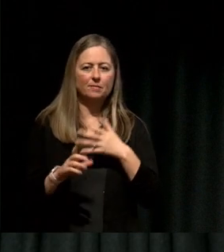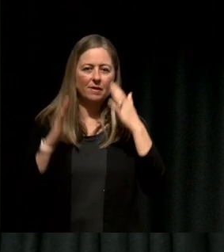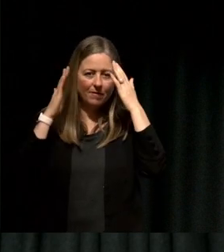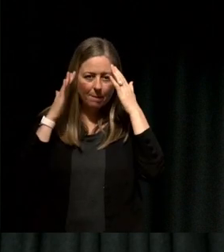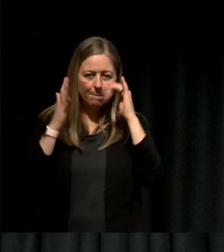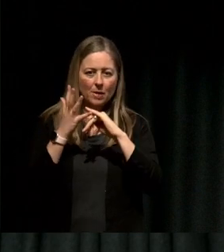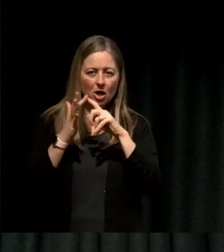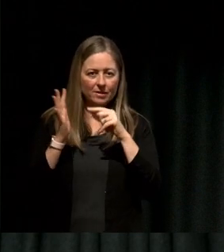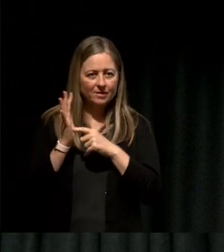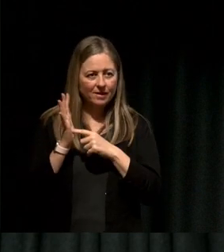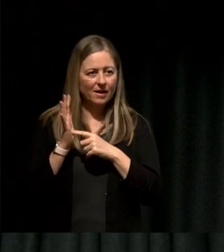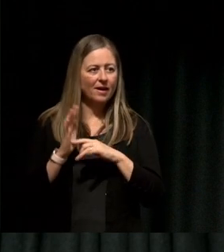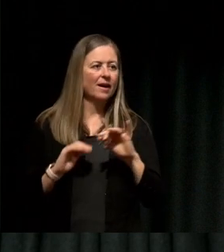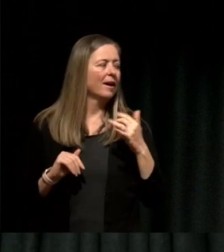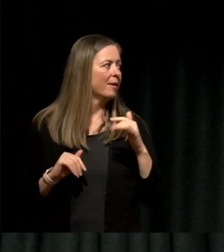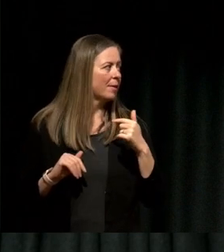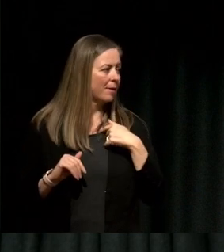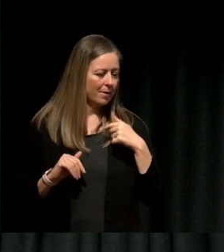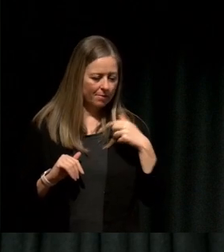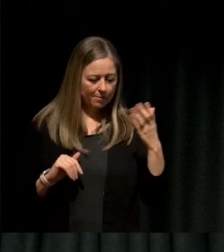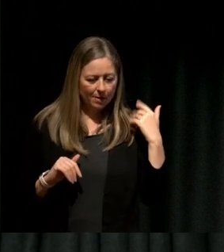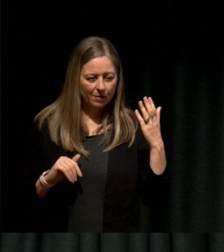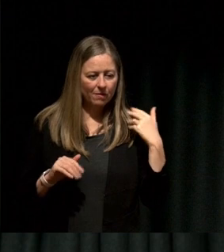So you might be in a particular space like kind of what I was in with that job where